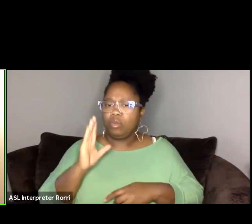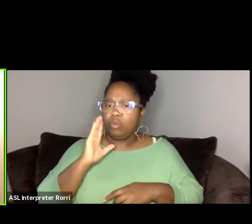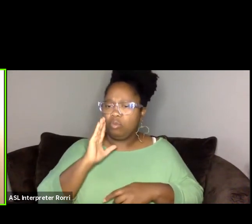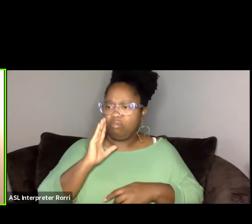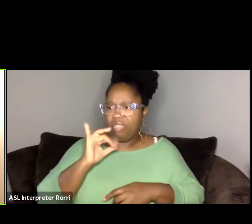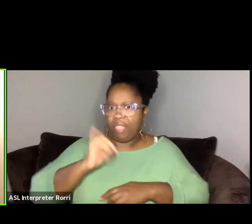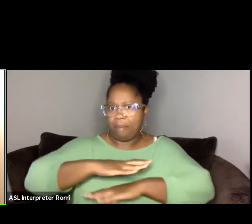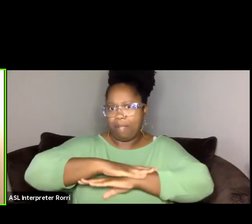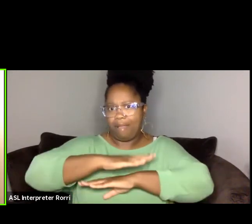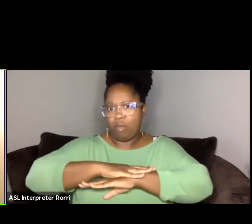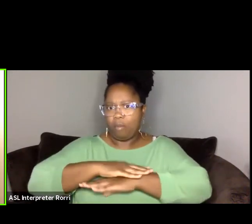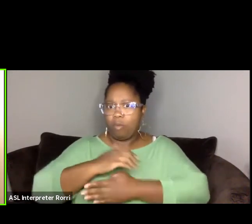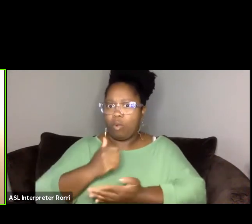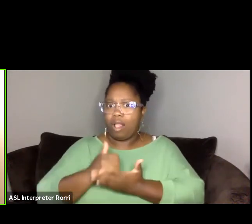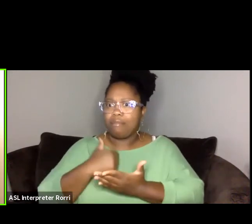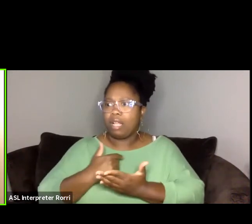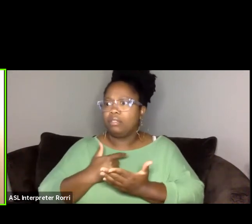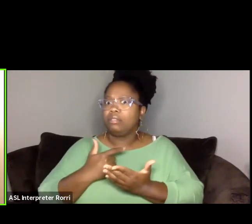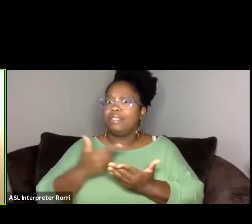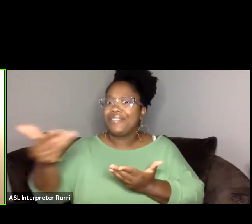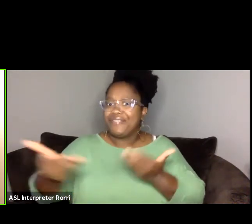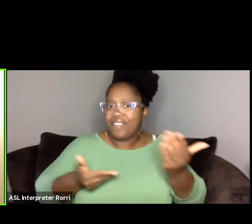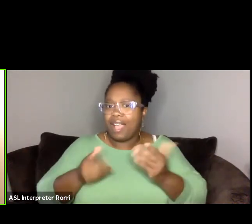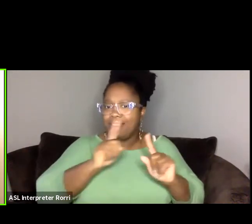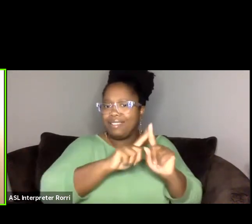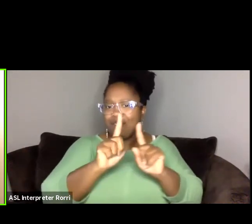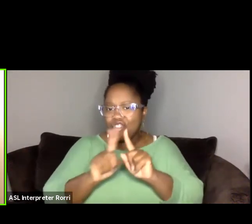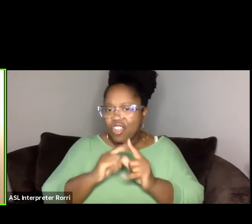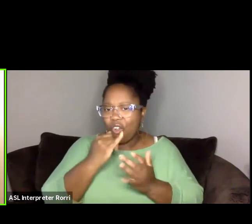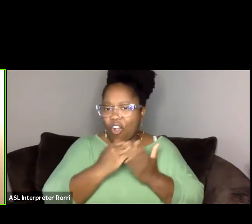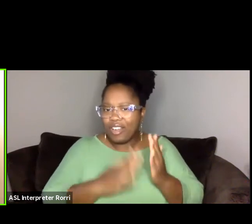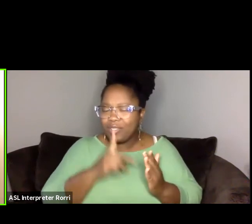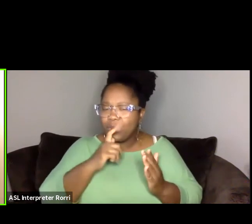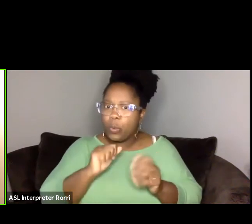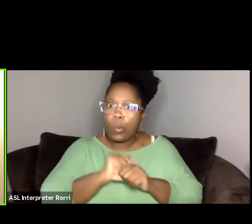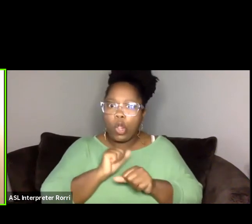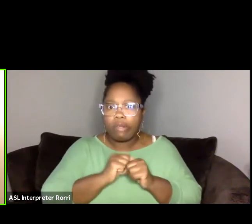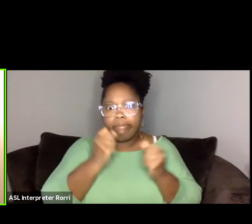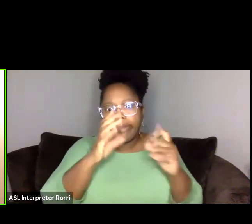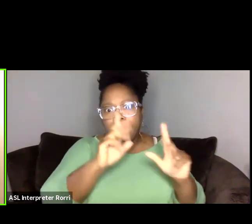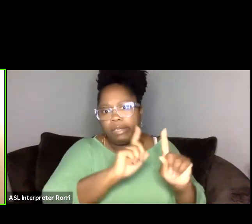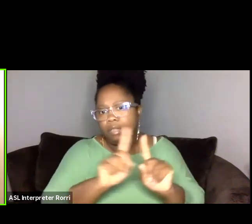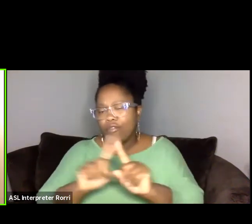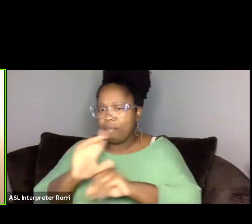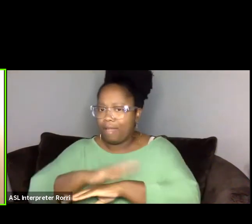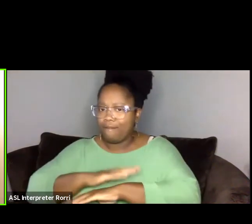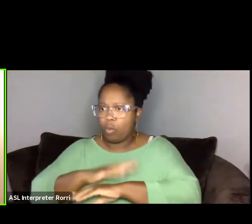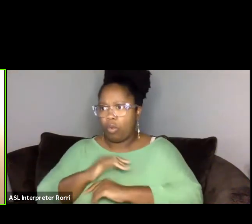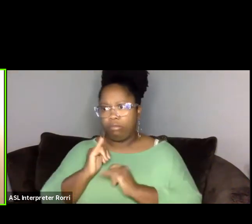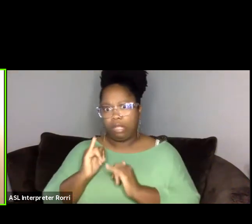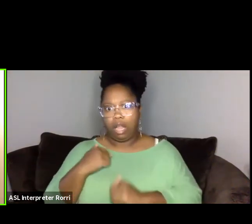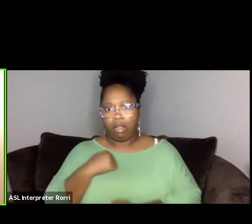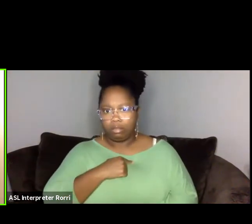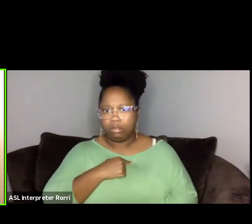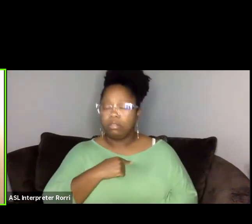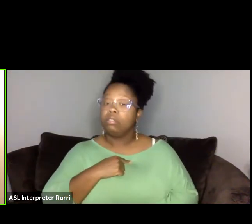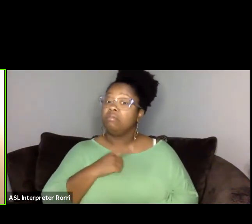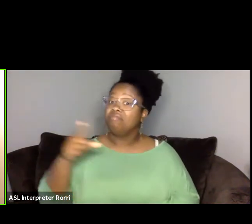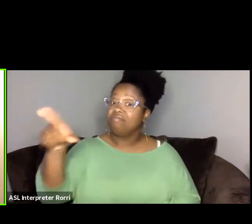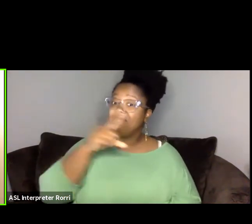across multiple platforms like ourselves, folks who have sort of the same desire to actually want